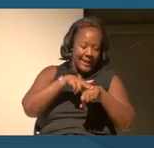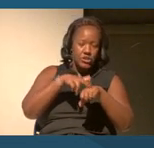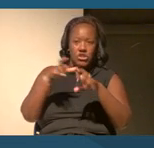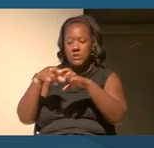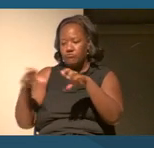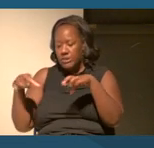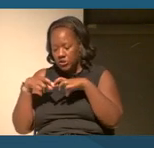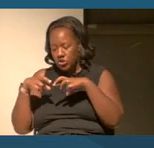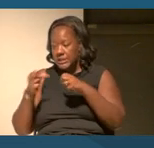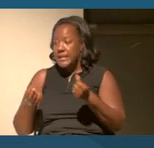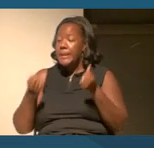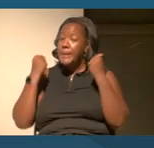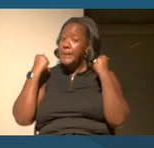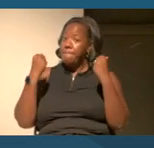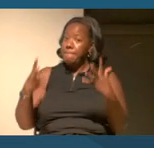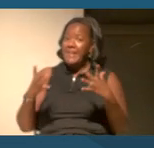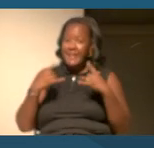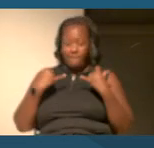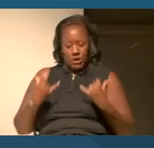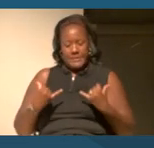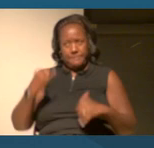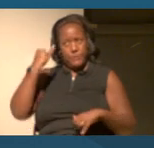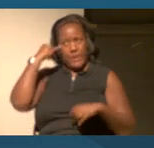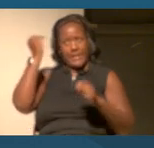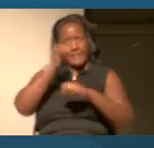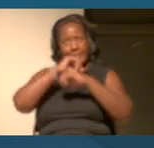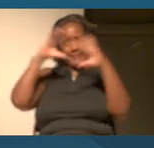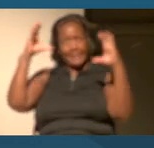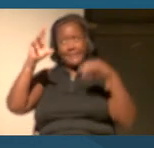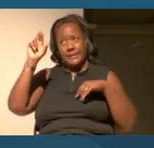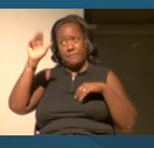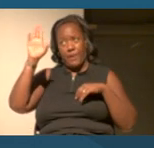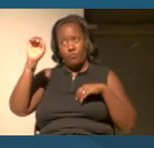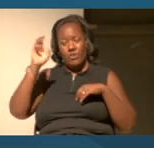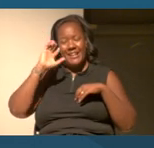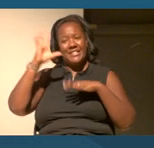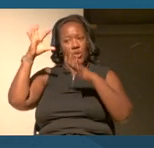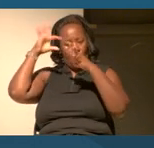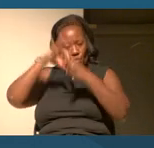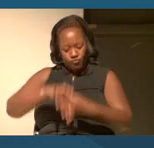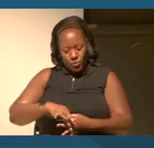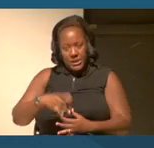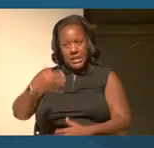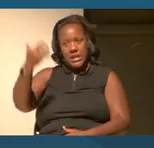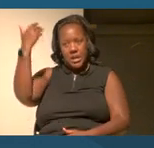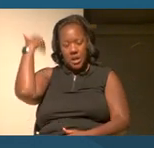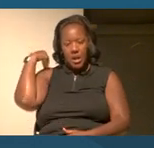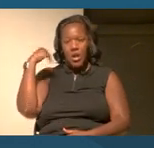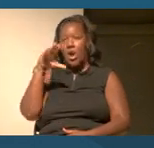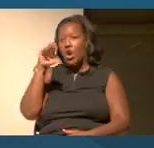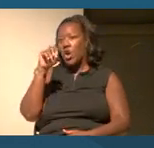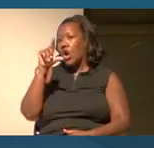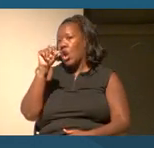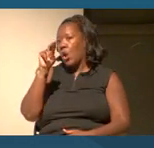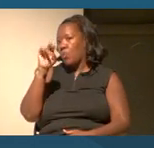many of our contemporary ideas about race are rooted in colonial legacies.